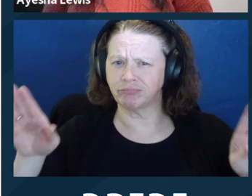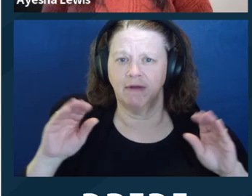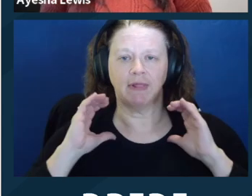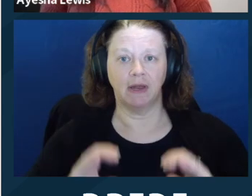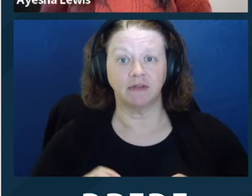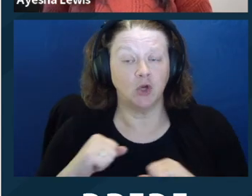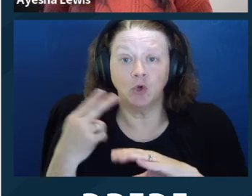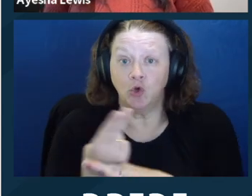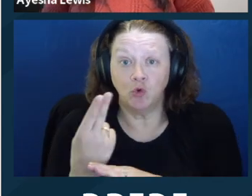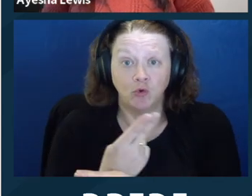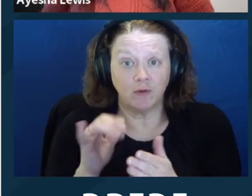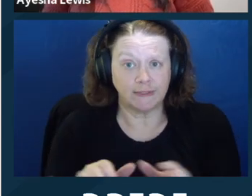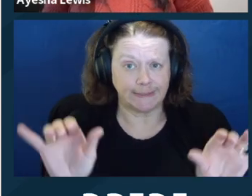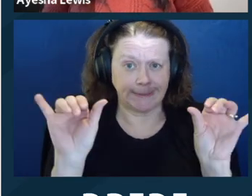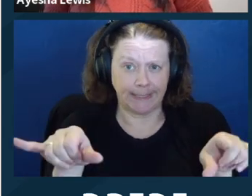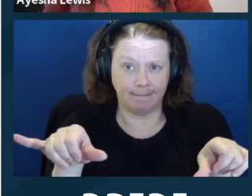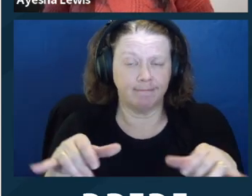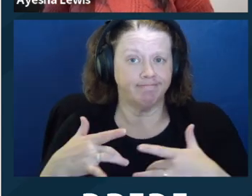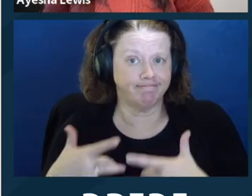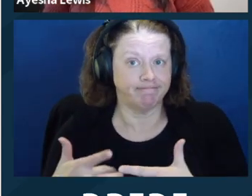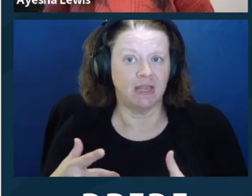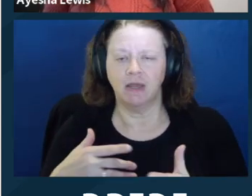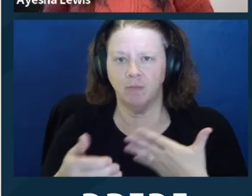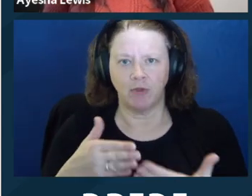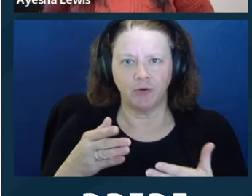lawyering? One big one is plain language. You want to